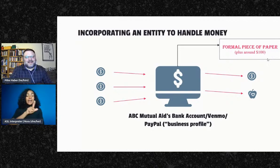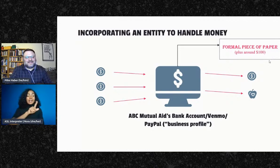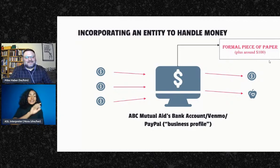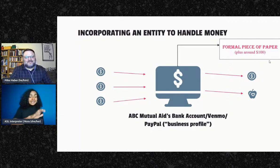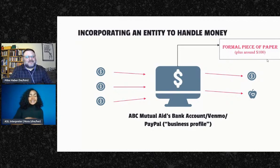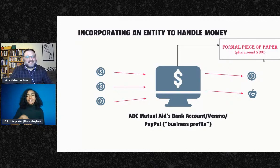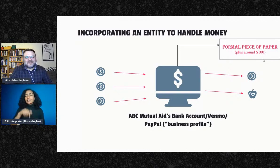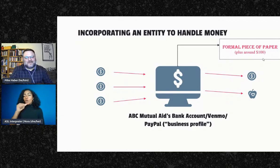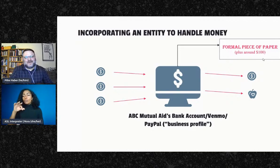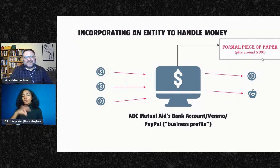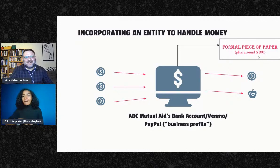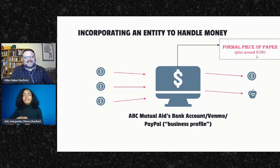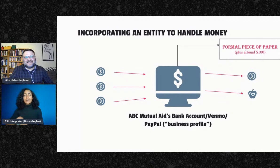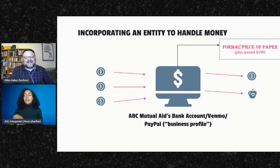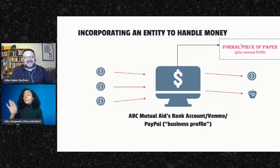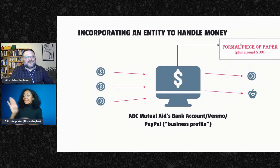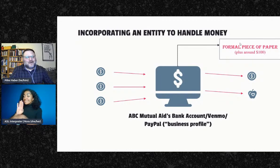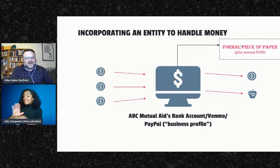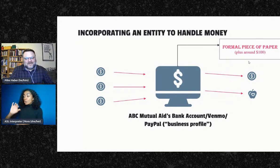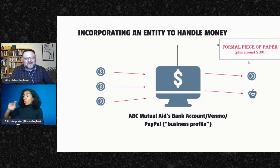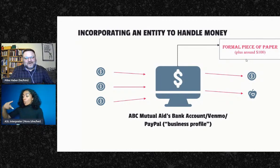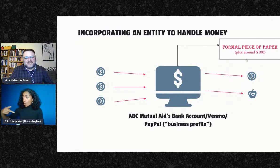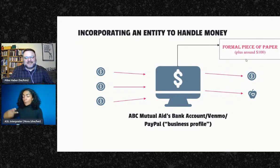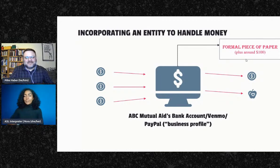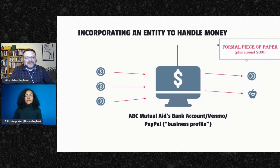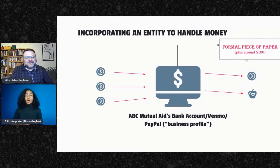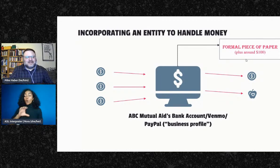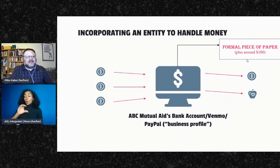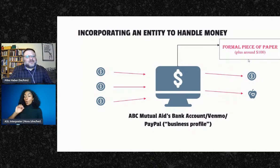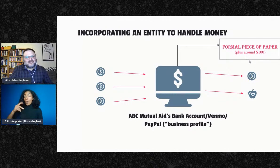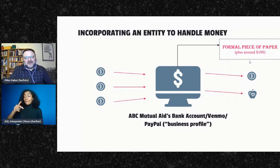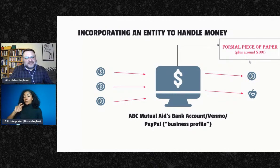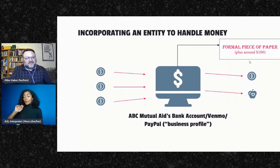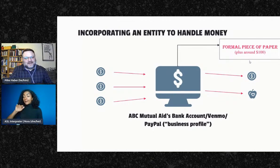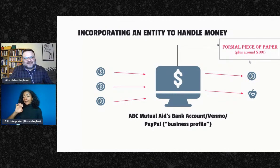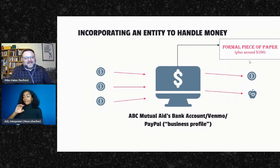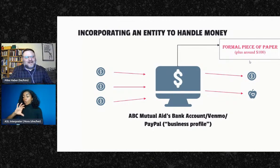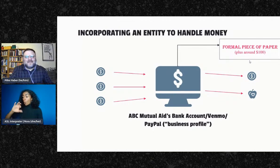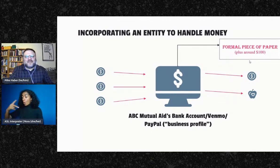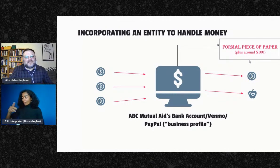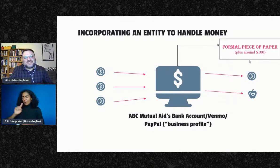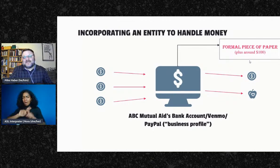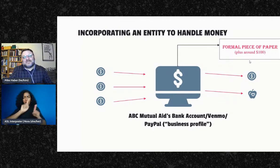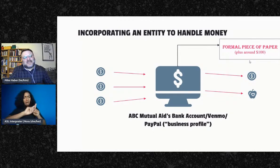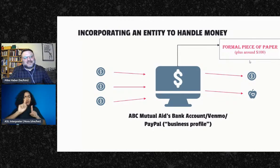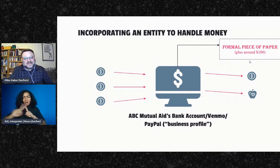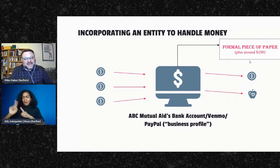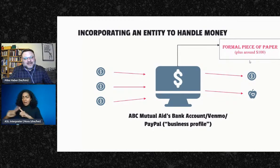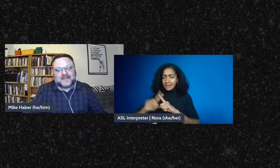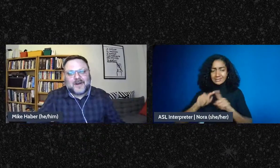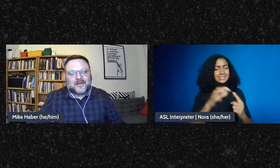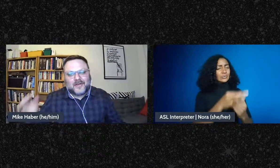and business corporations, and cooperative corporations, those are all different and they all have differences from state to state as well.